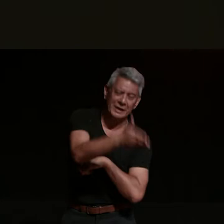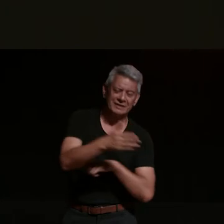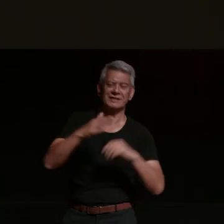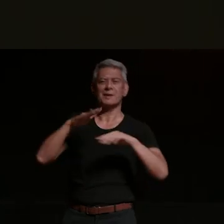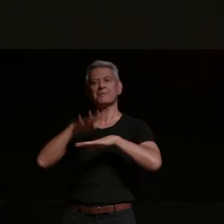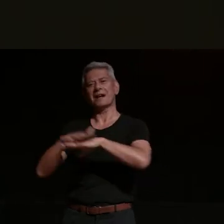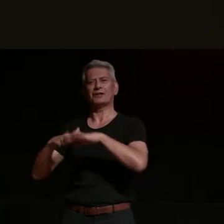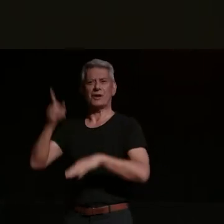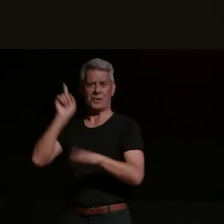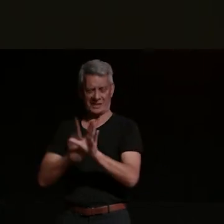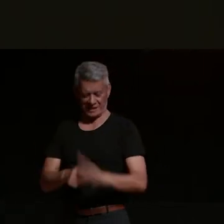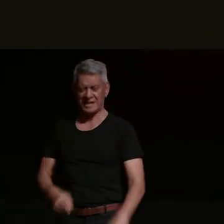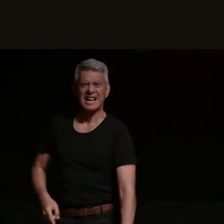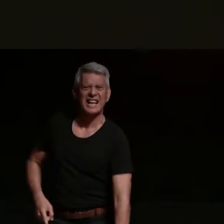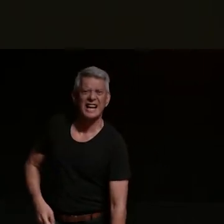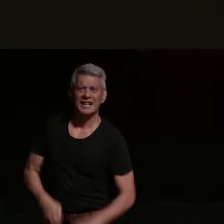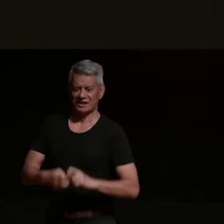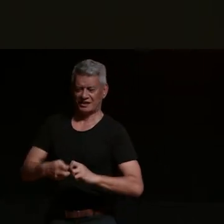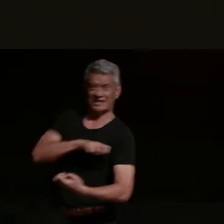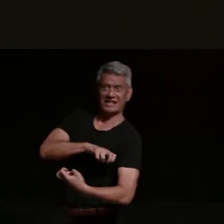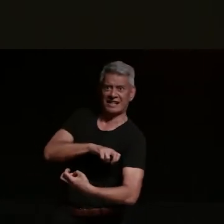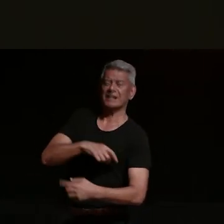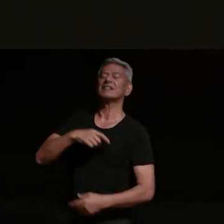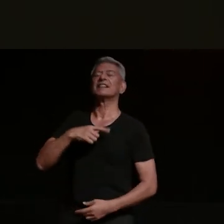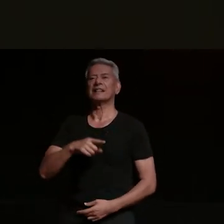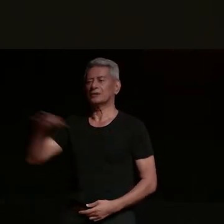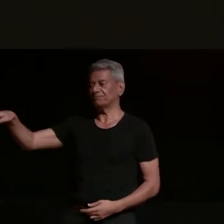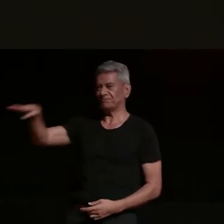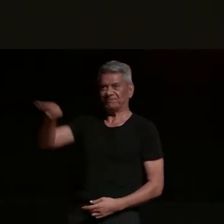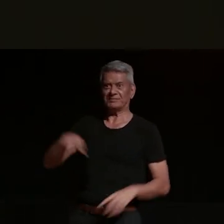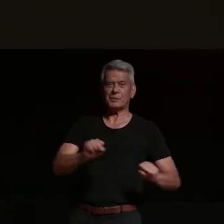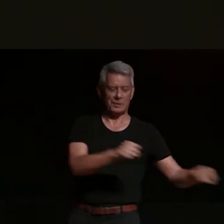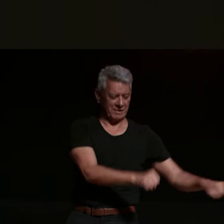my motorcycle ended up on the back of a trailer and when it got to brisbane it ended up being